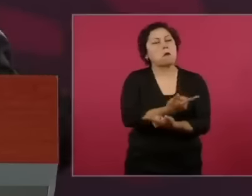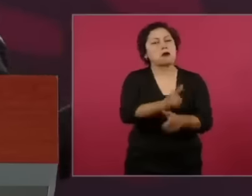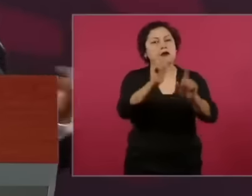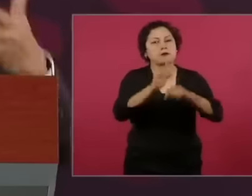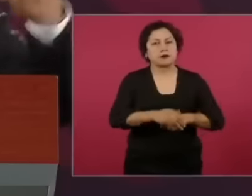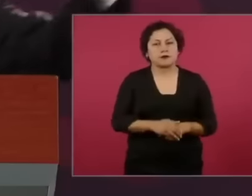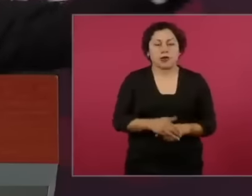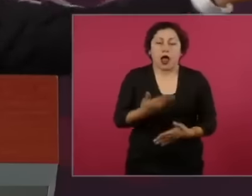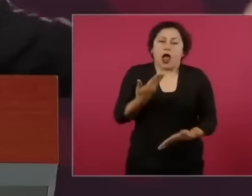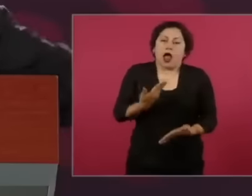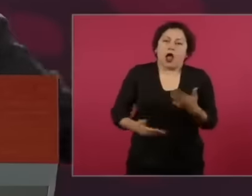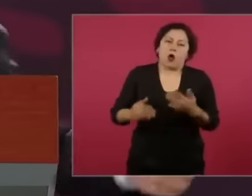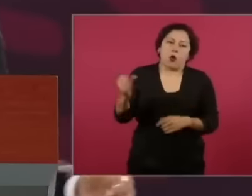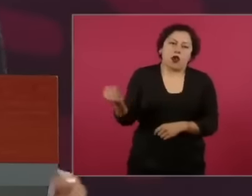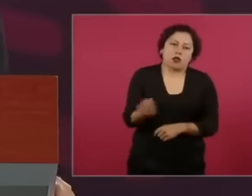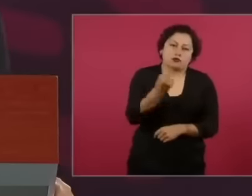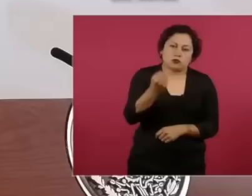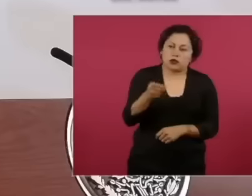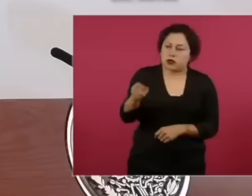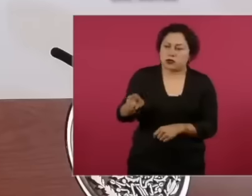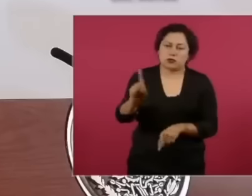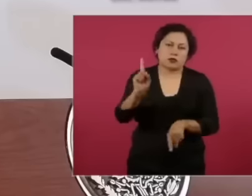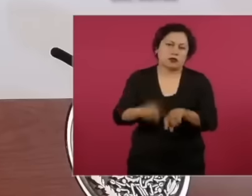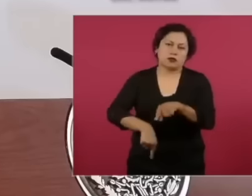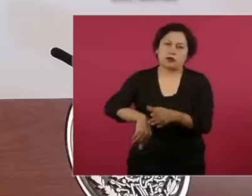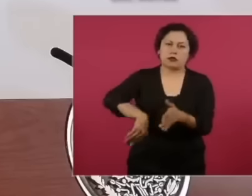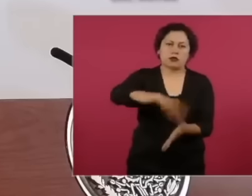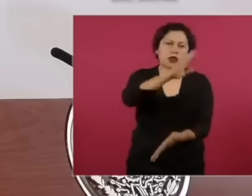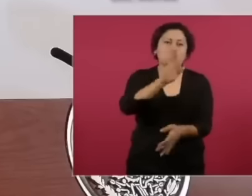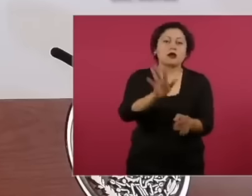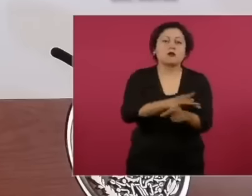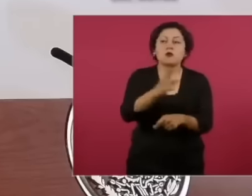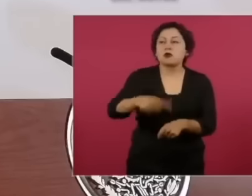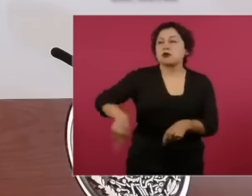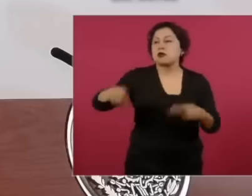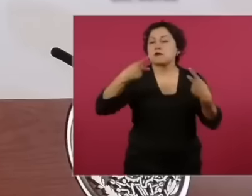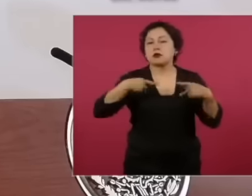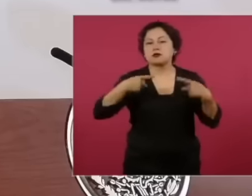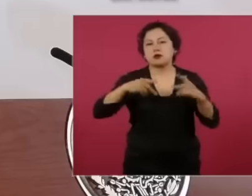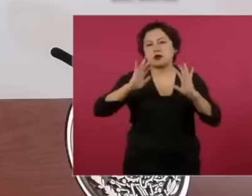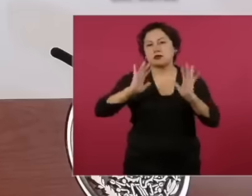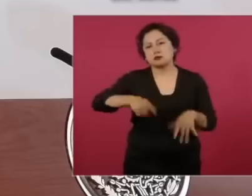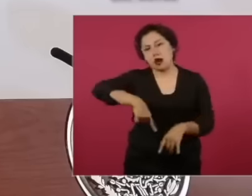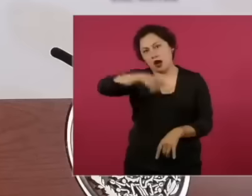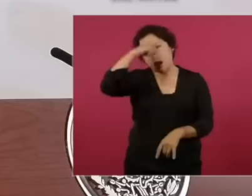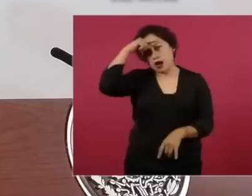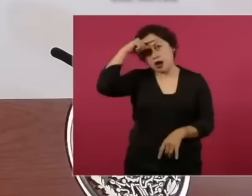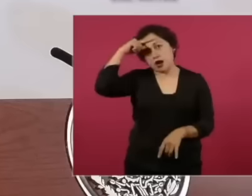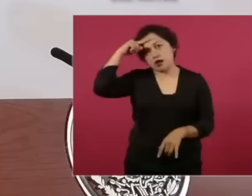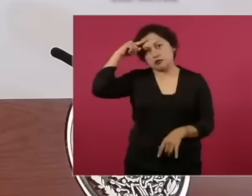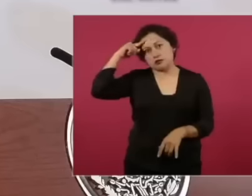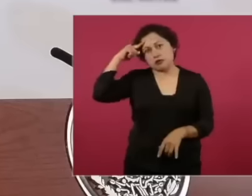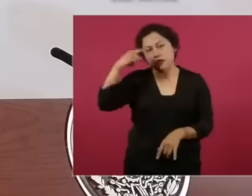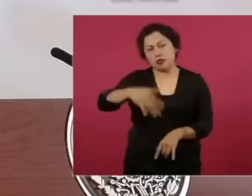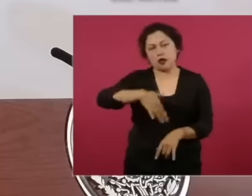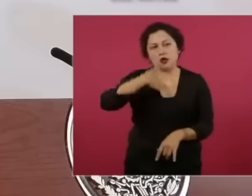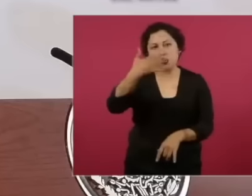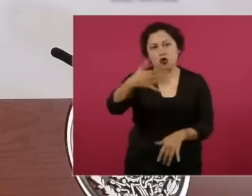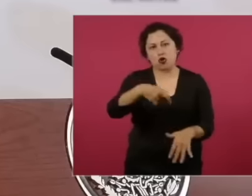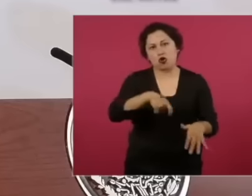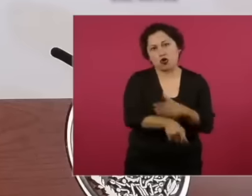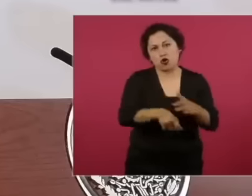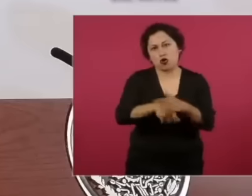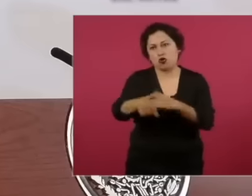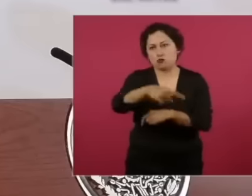leave because the people no longer want judges, magistrates and ministers.